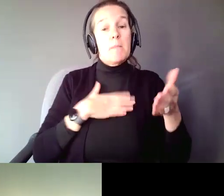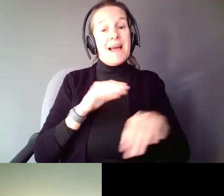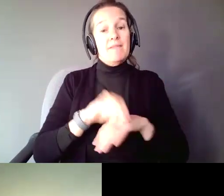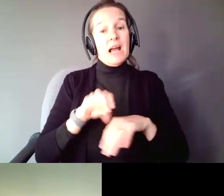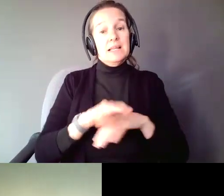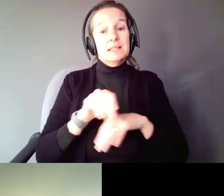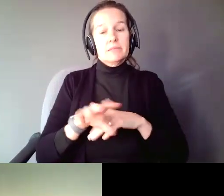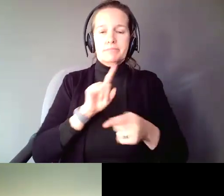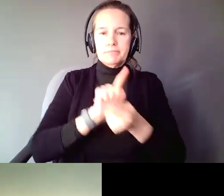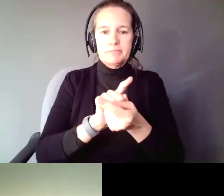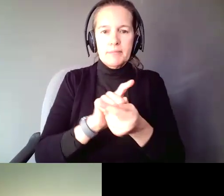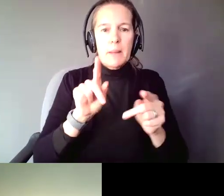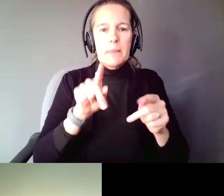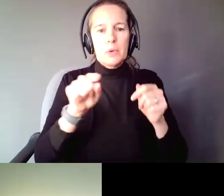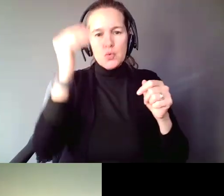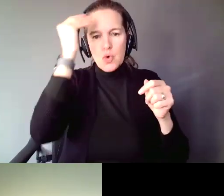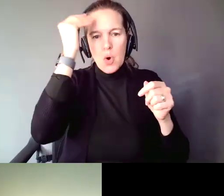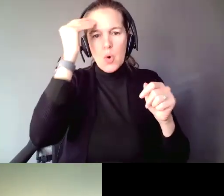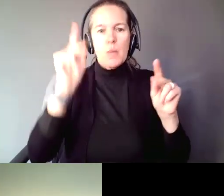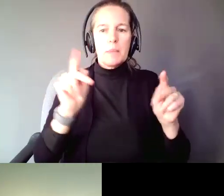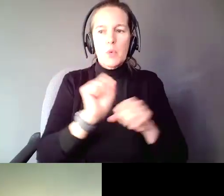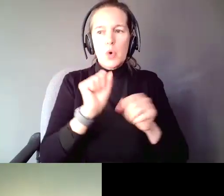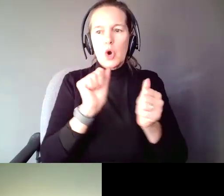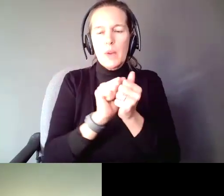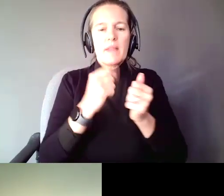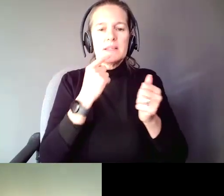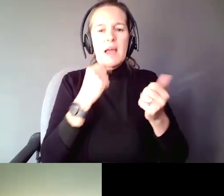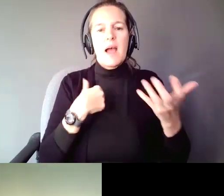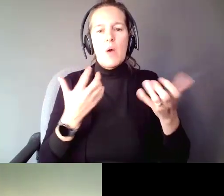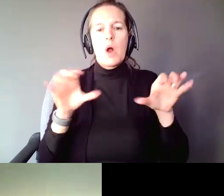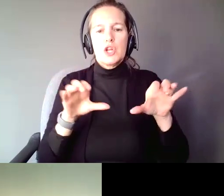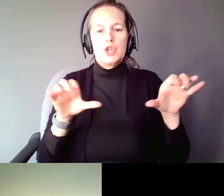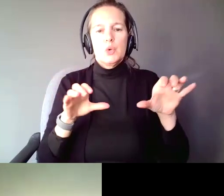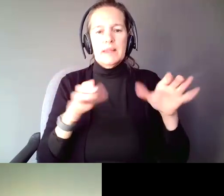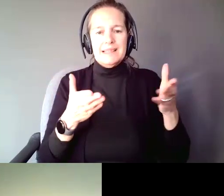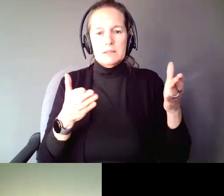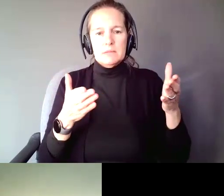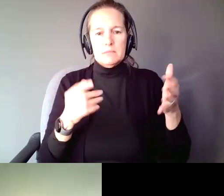know and work with and say, this is how I want to do things. I would like you, potential supporter,